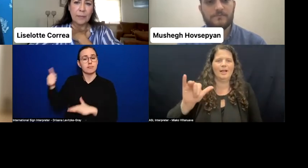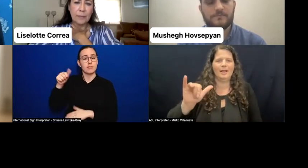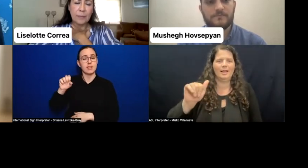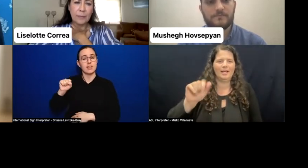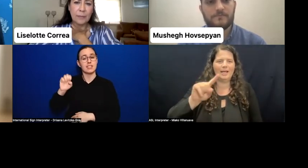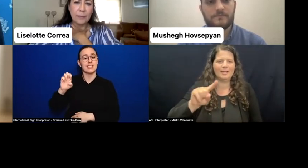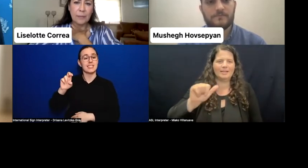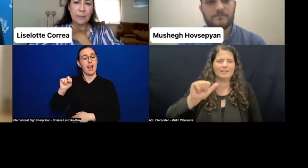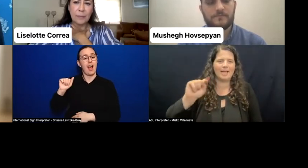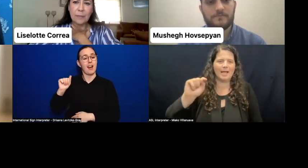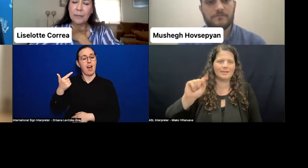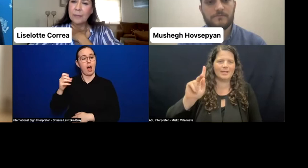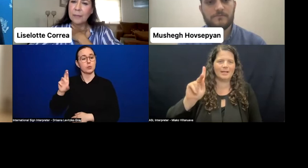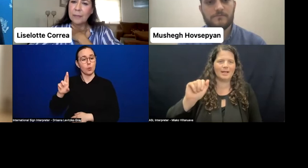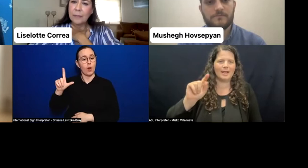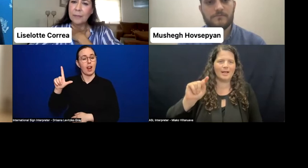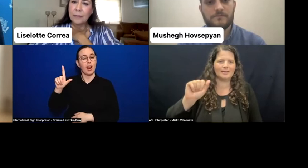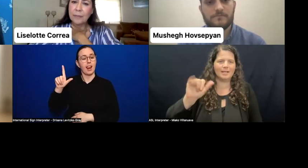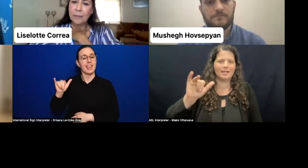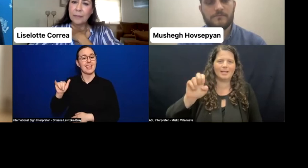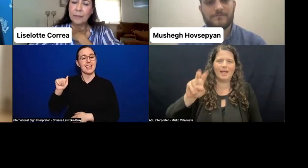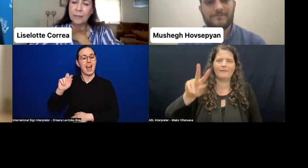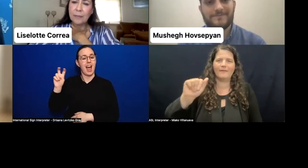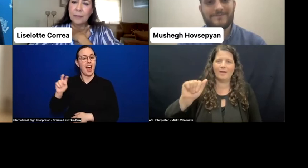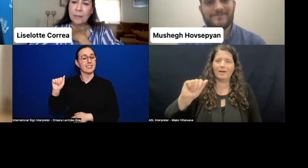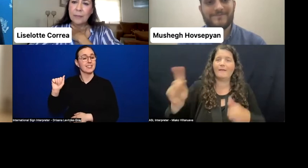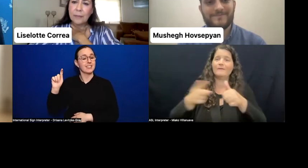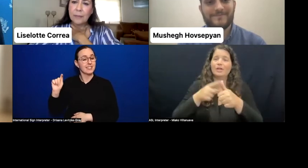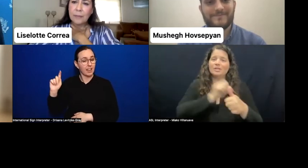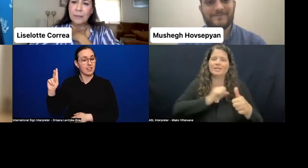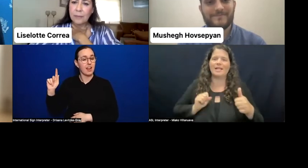with a disability in Kazakhstan. She's a leader in many ways.